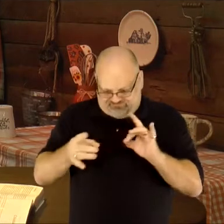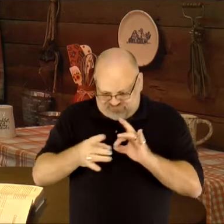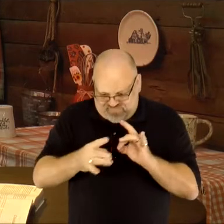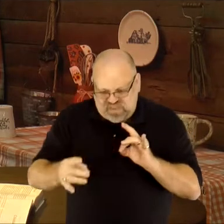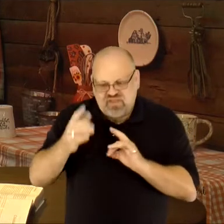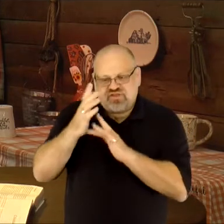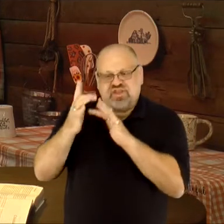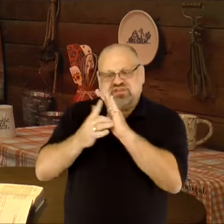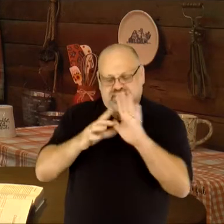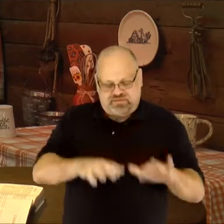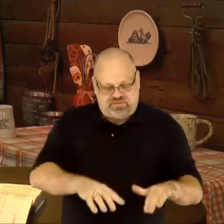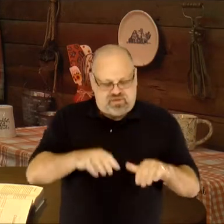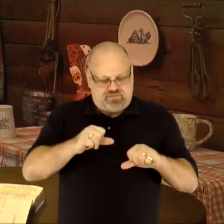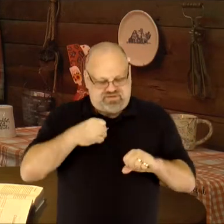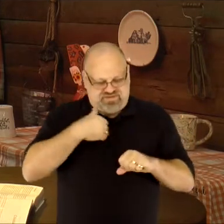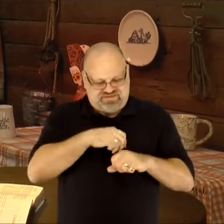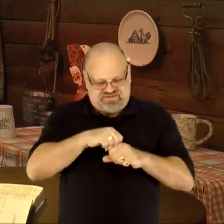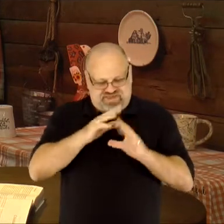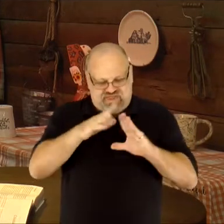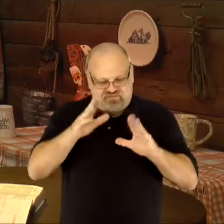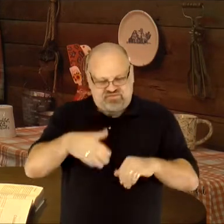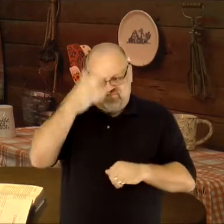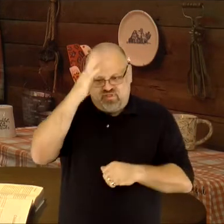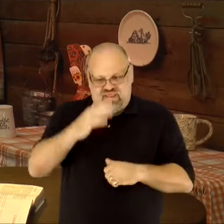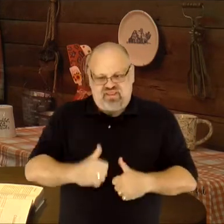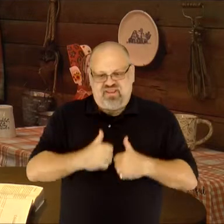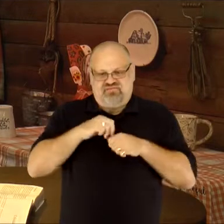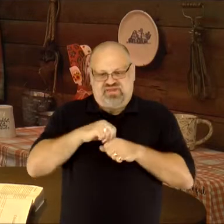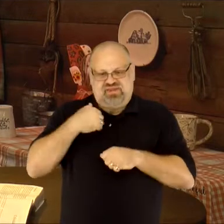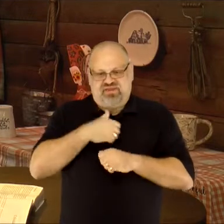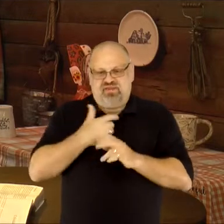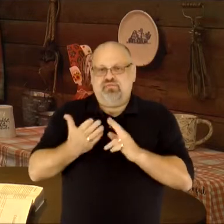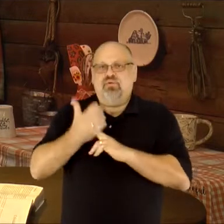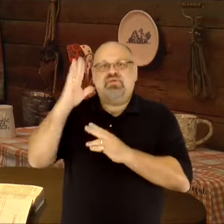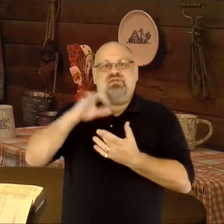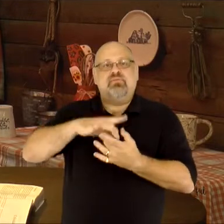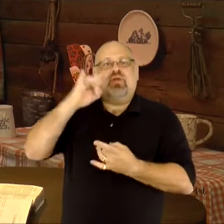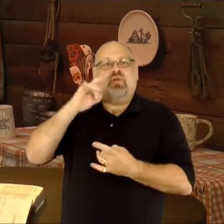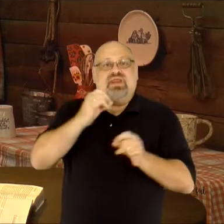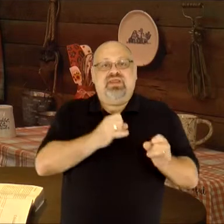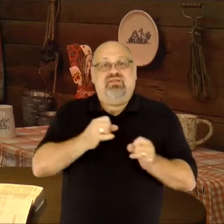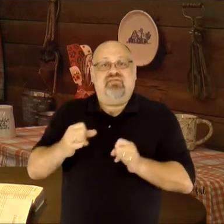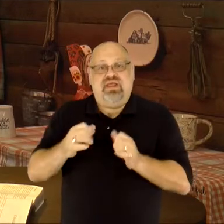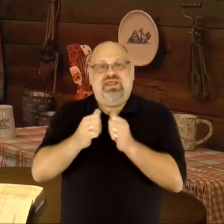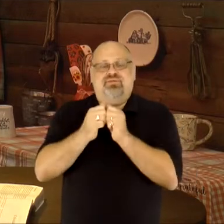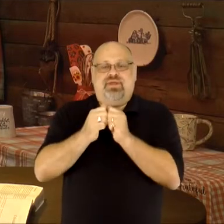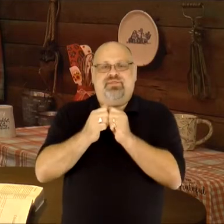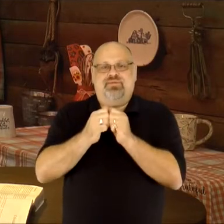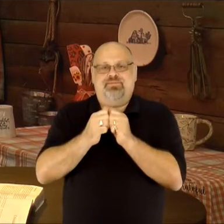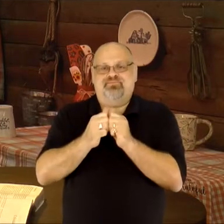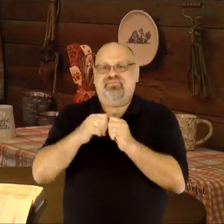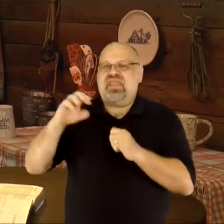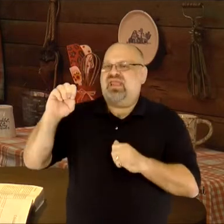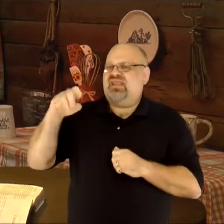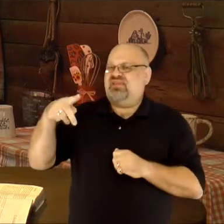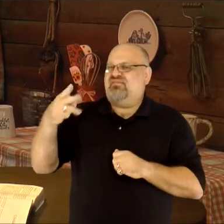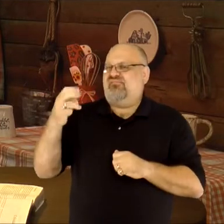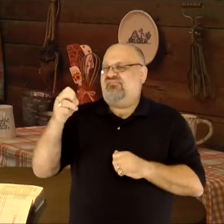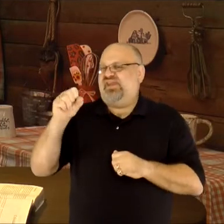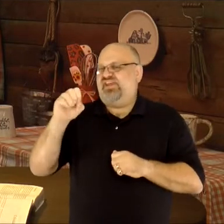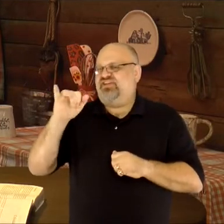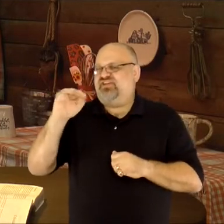Jesus has adopted us into the household of God and lives in us by His Spirit–individually and together.